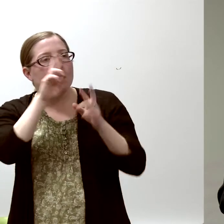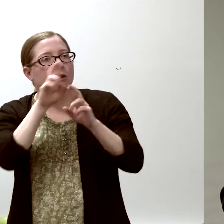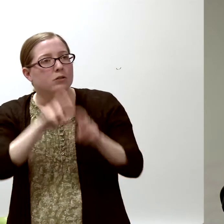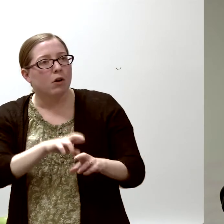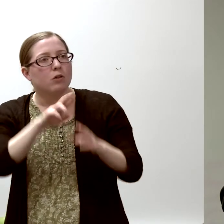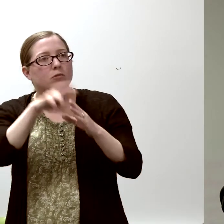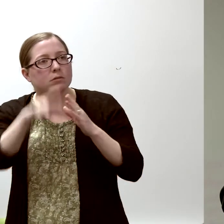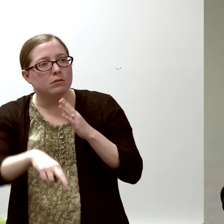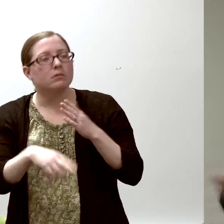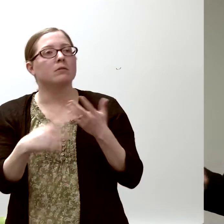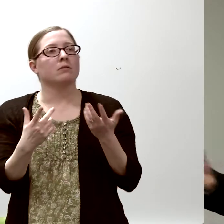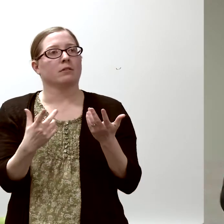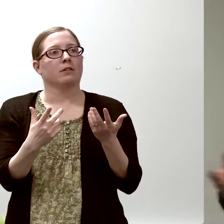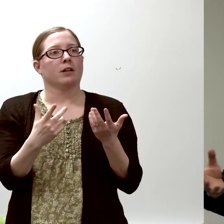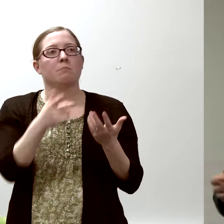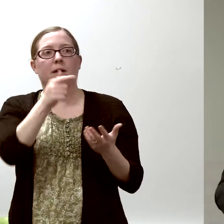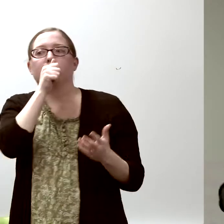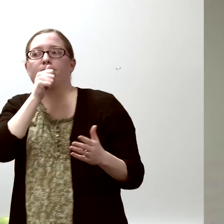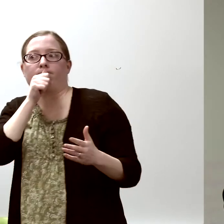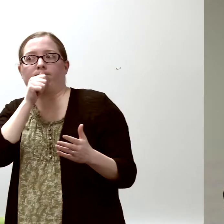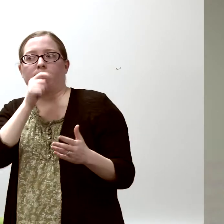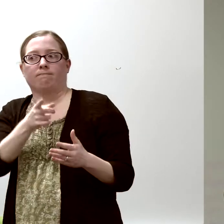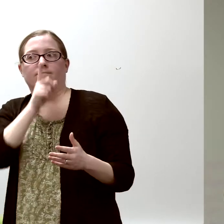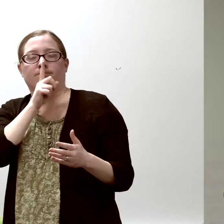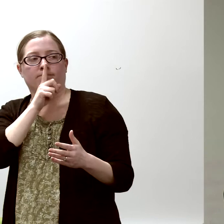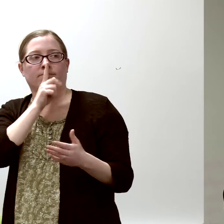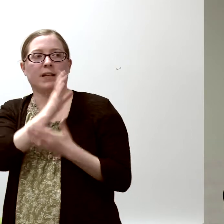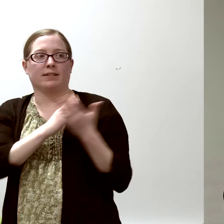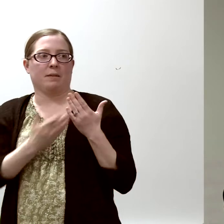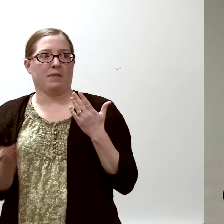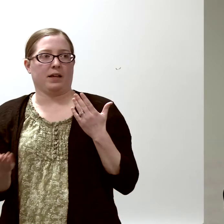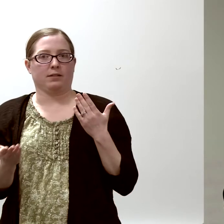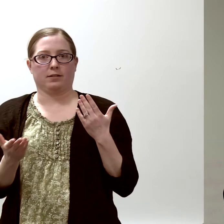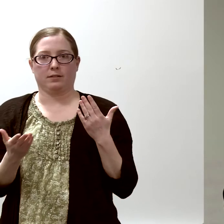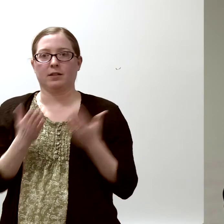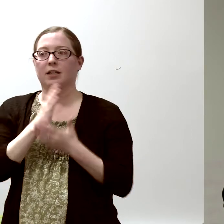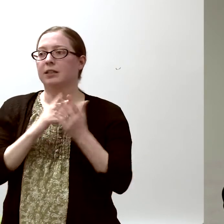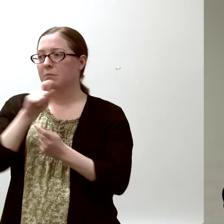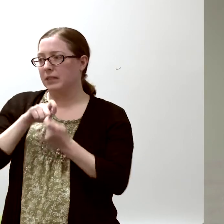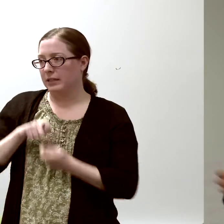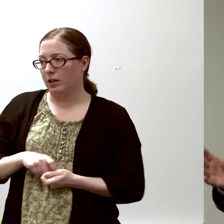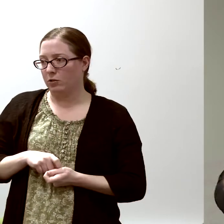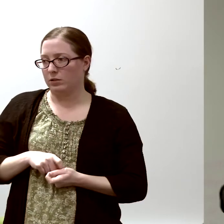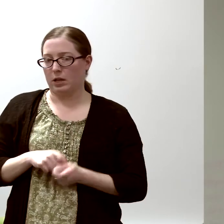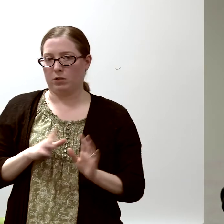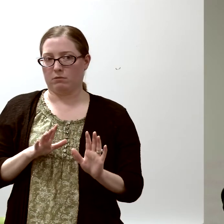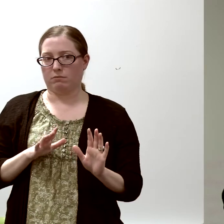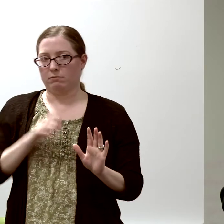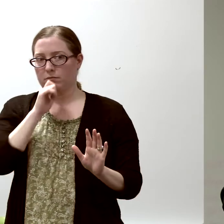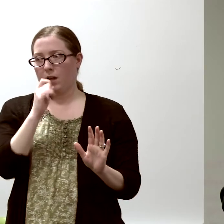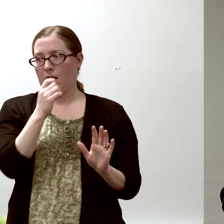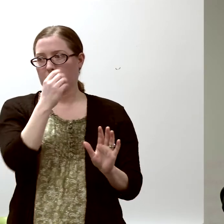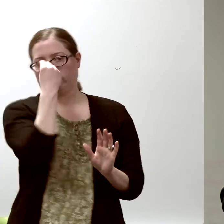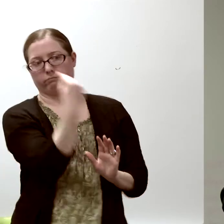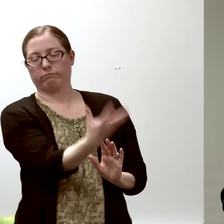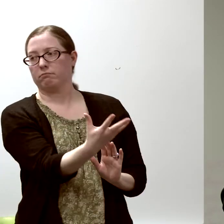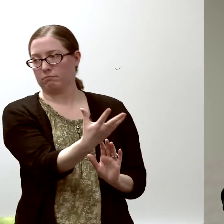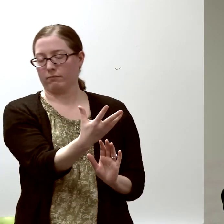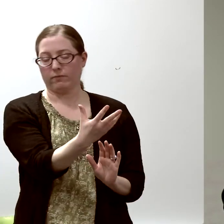and they would hide things from him, the professor, and try and mislead him,